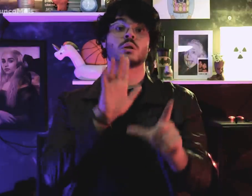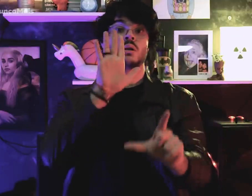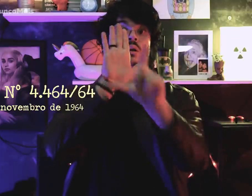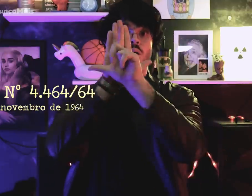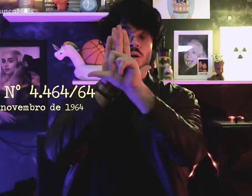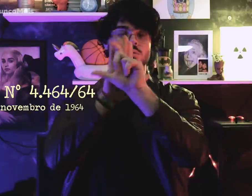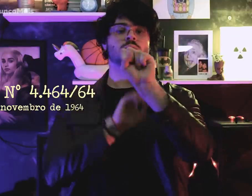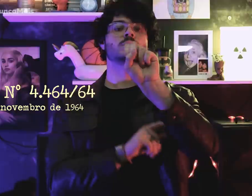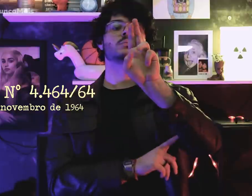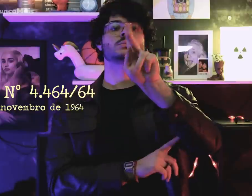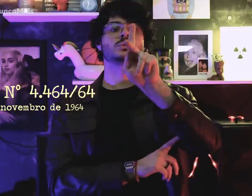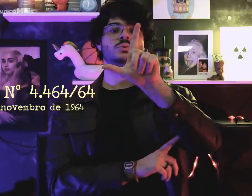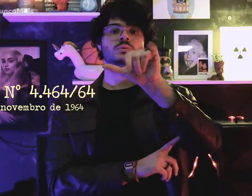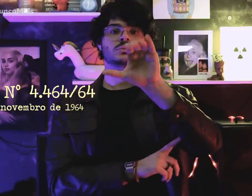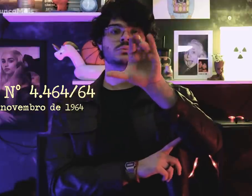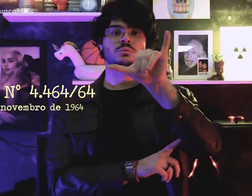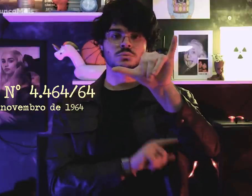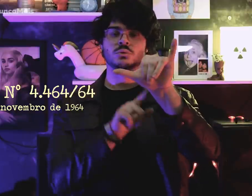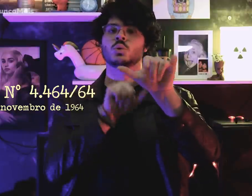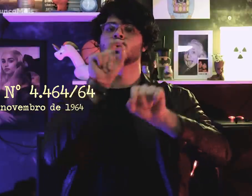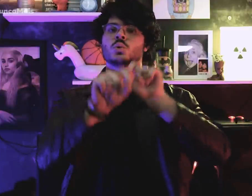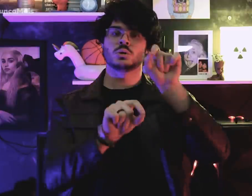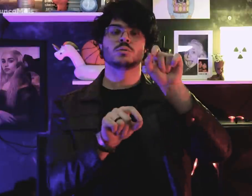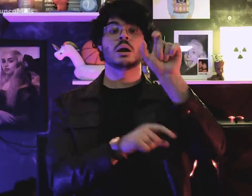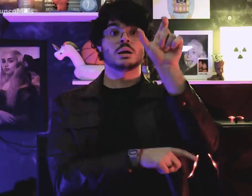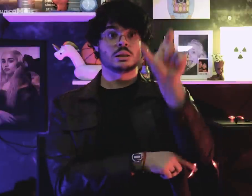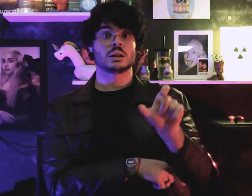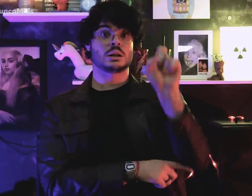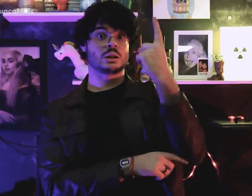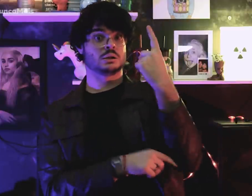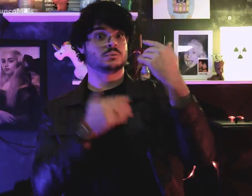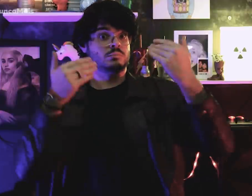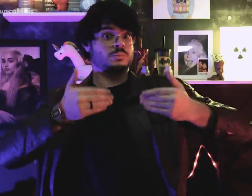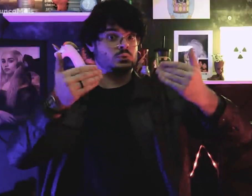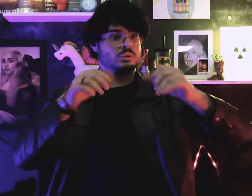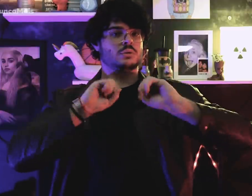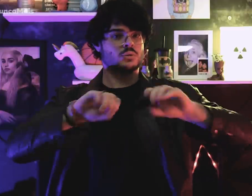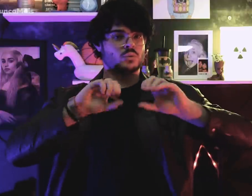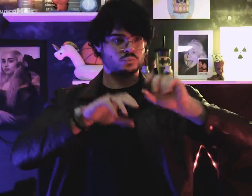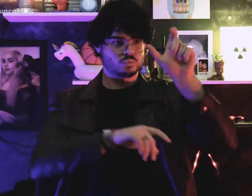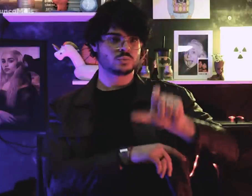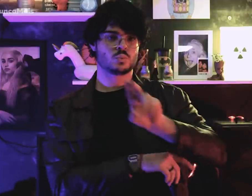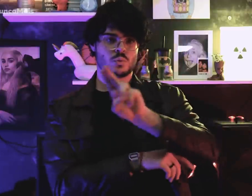Suplicy Law, created by former Minister of Education,